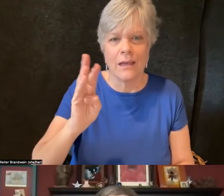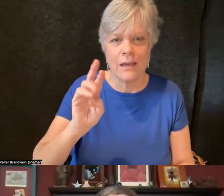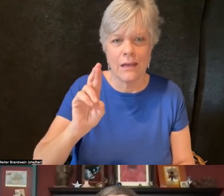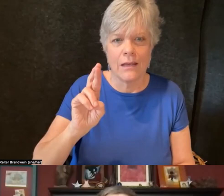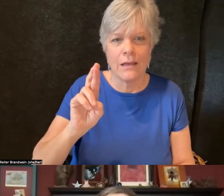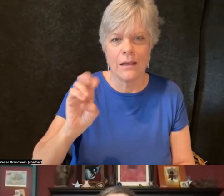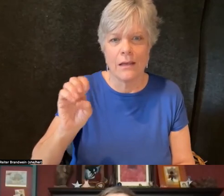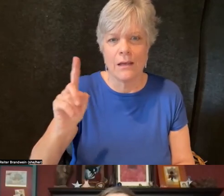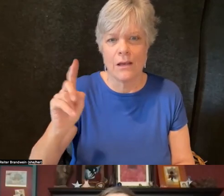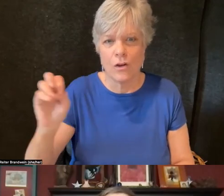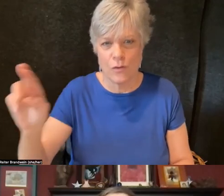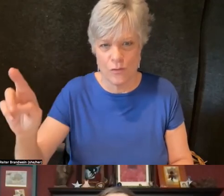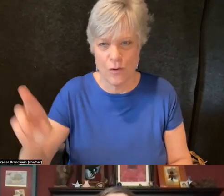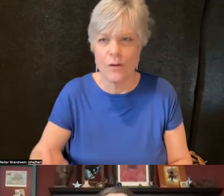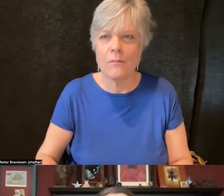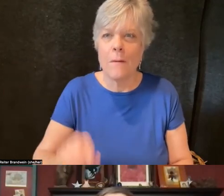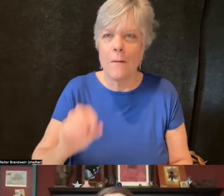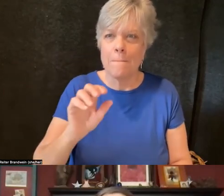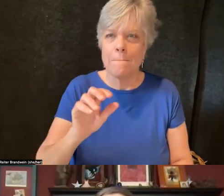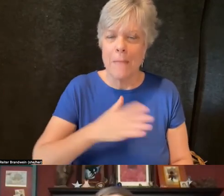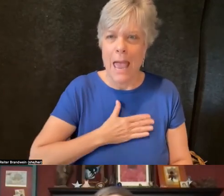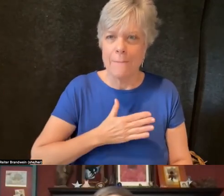And I'd be happy to drop that in the chat as well.